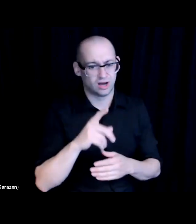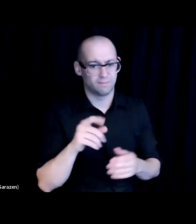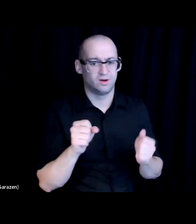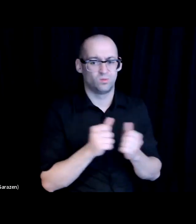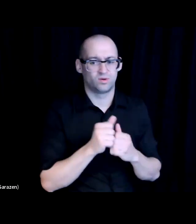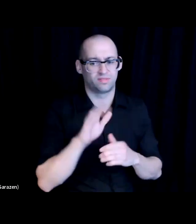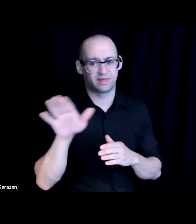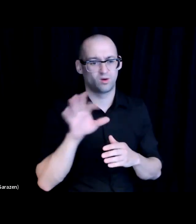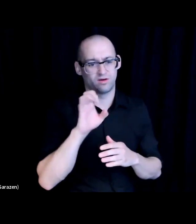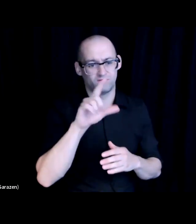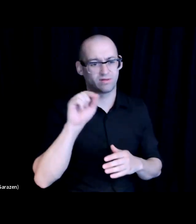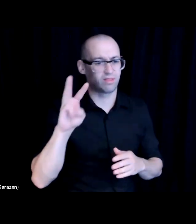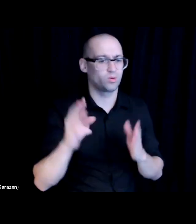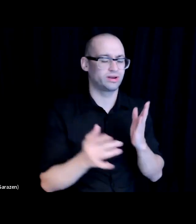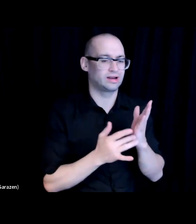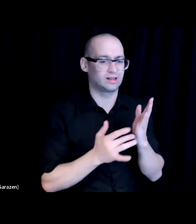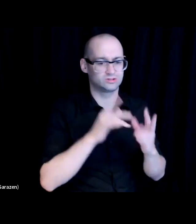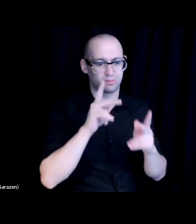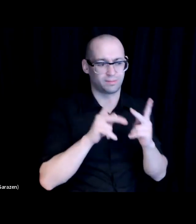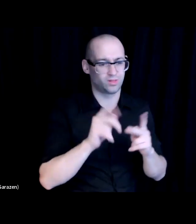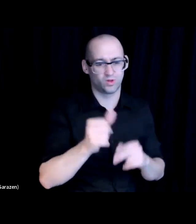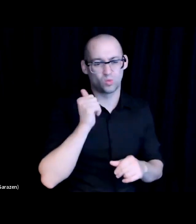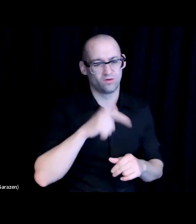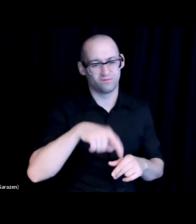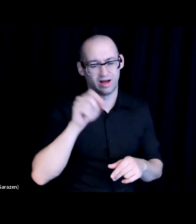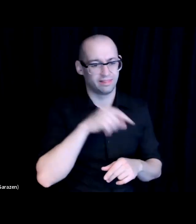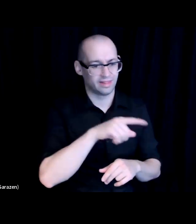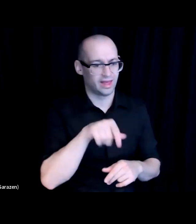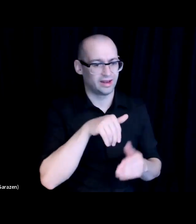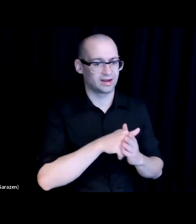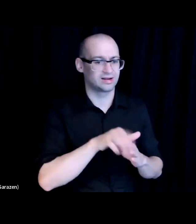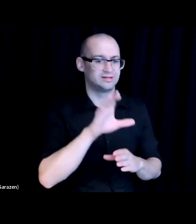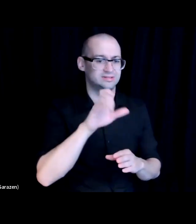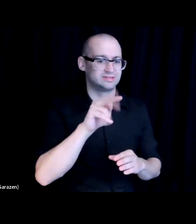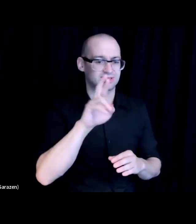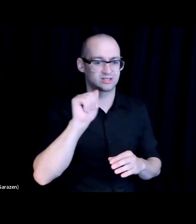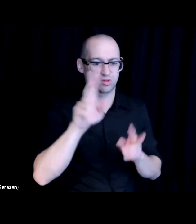You're not going to run into that in in the central valley like you would in San Francisco, perhaps.